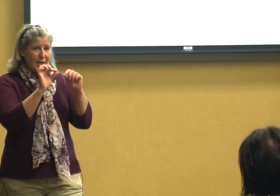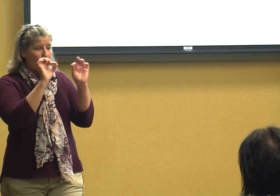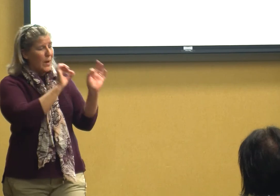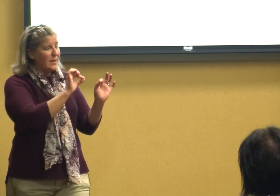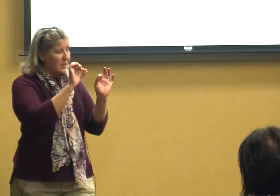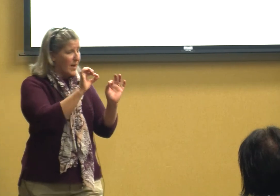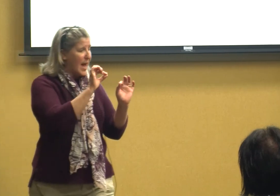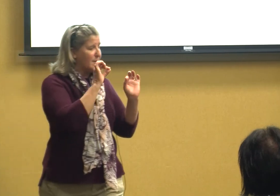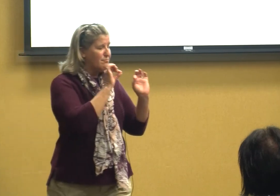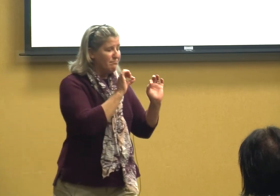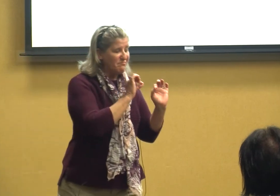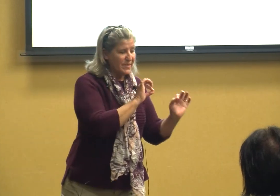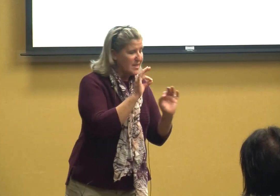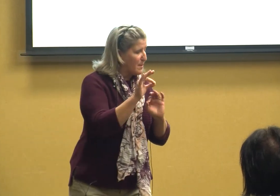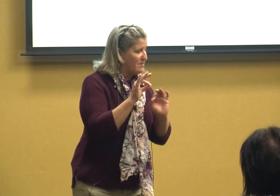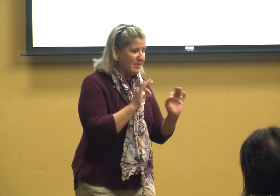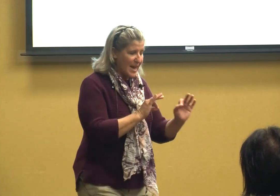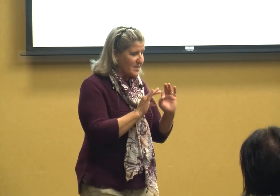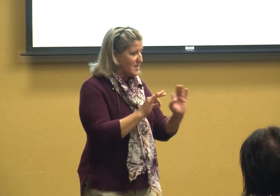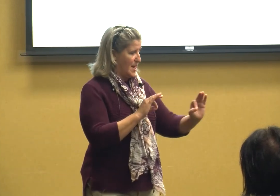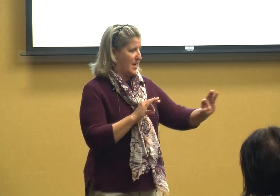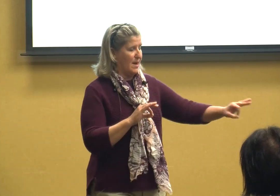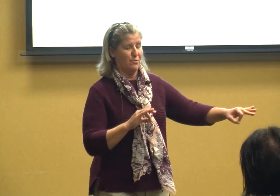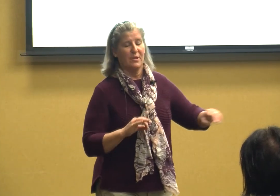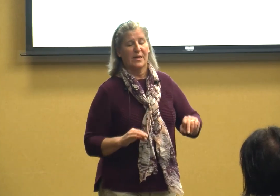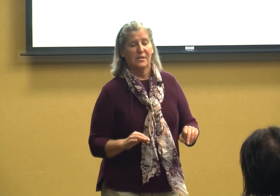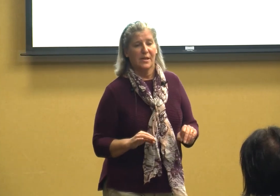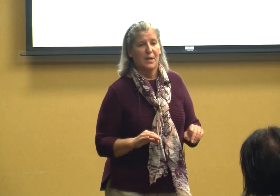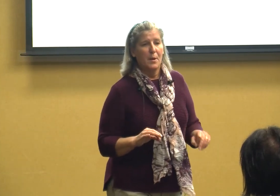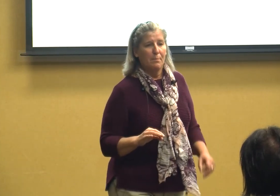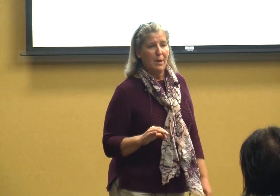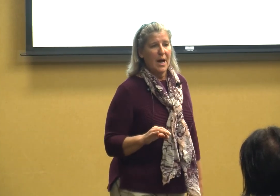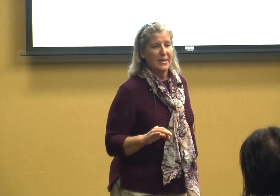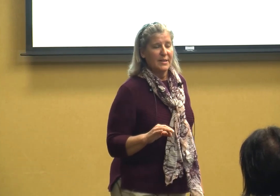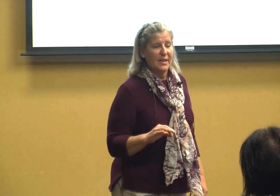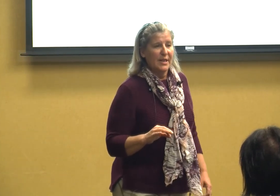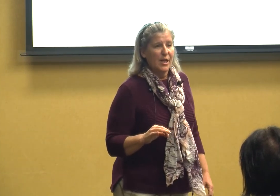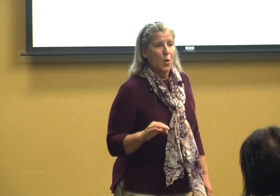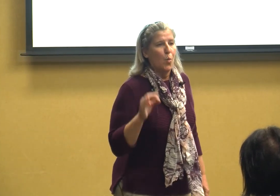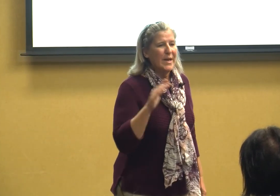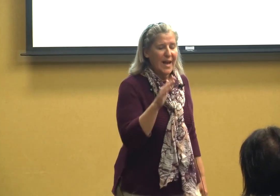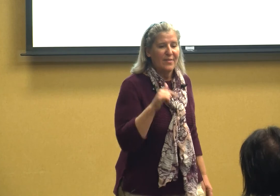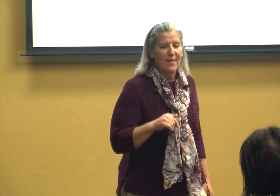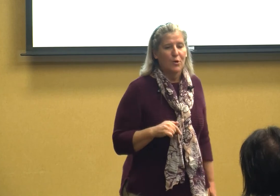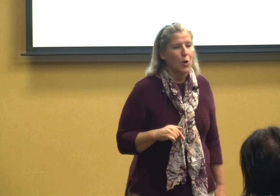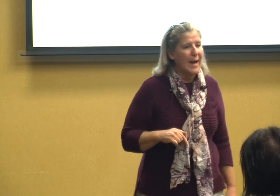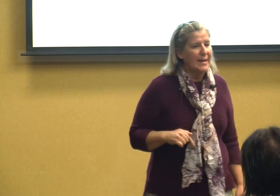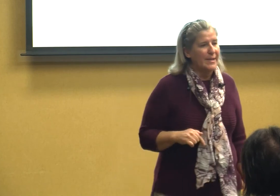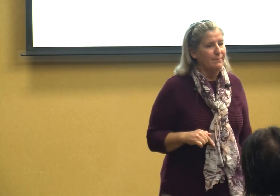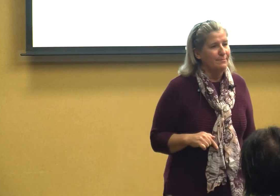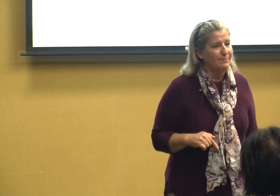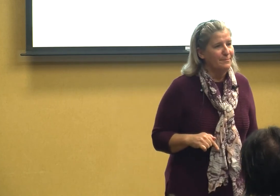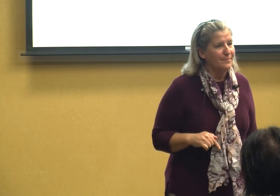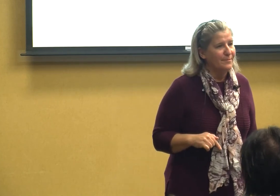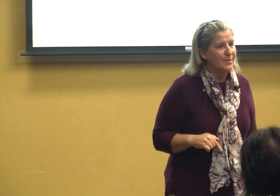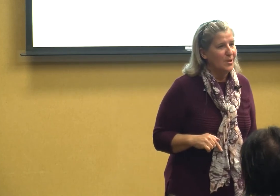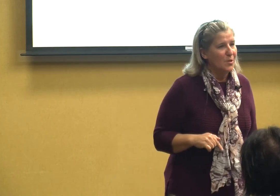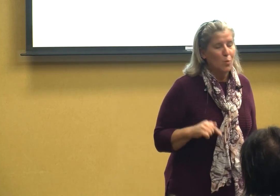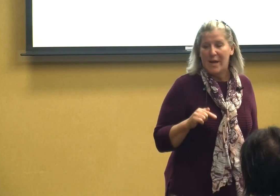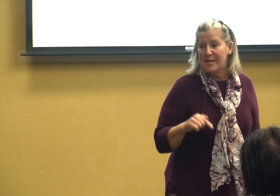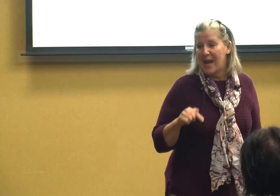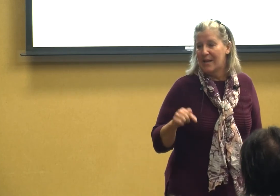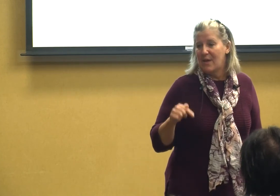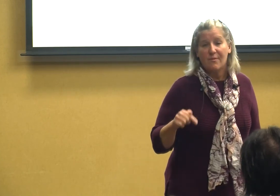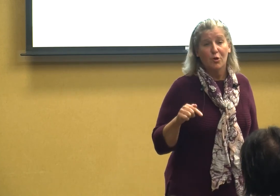go into that that's my next thing after this but we take that for granted we take that for